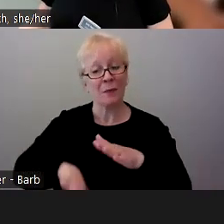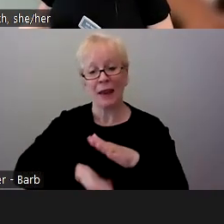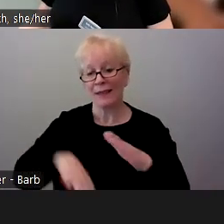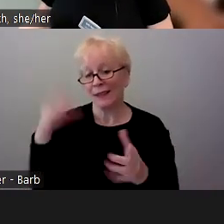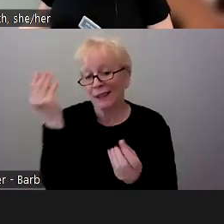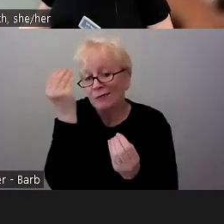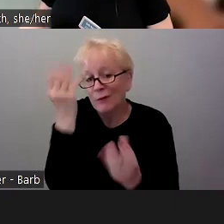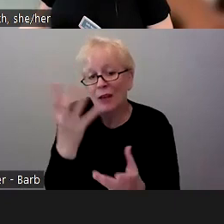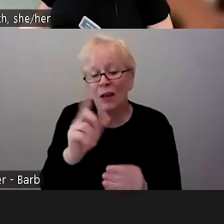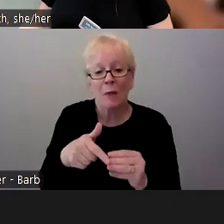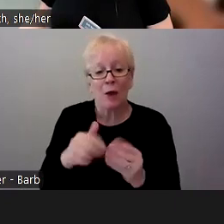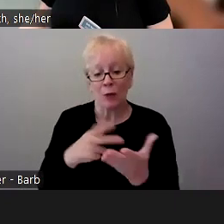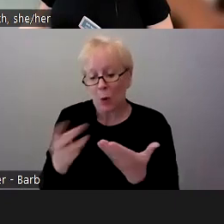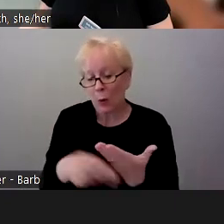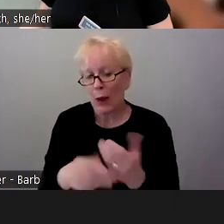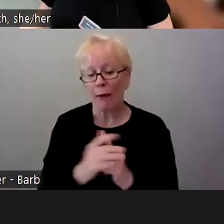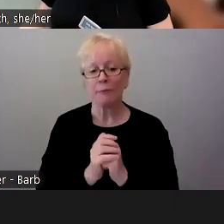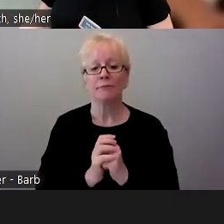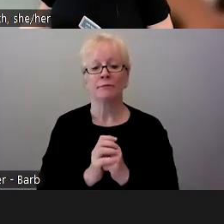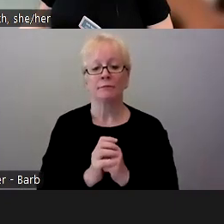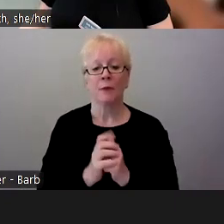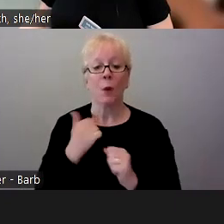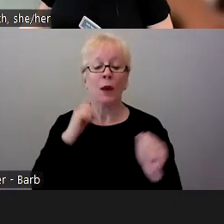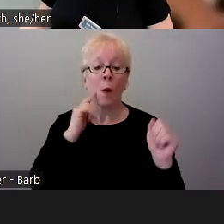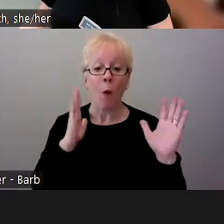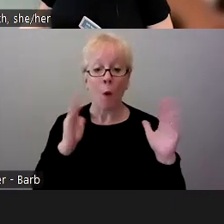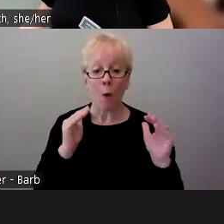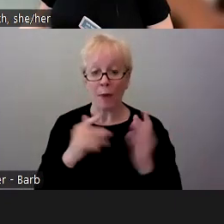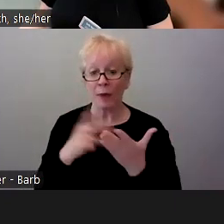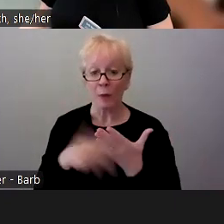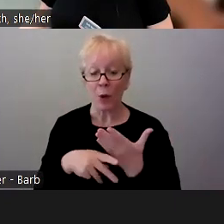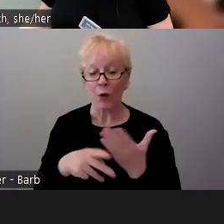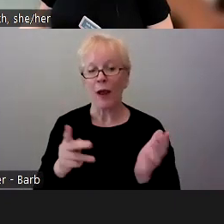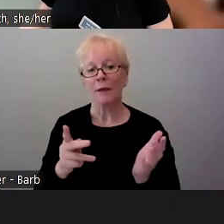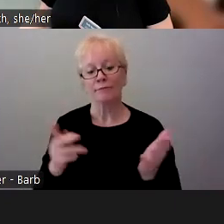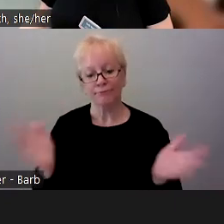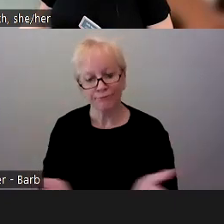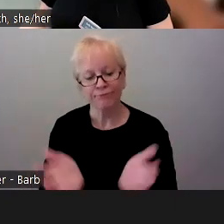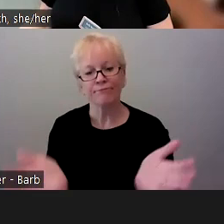We hope the program helps facilitate relationship building and expanding your network building